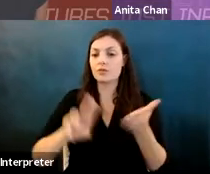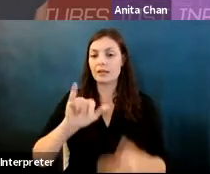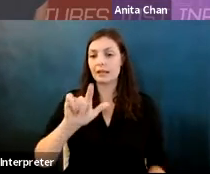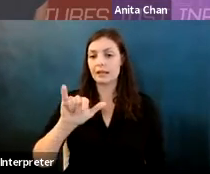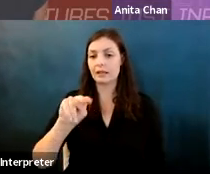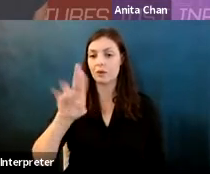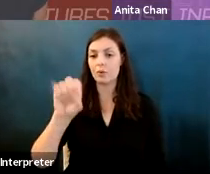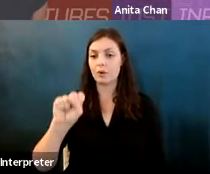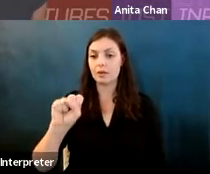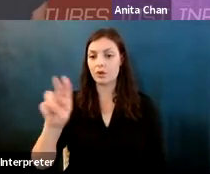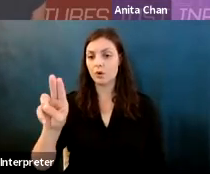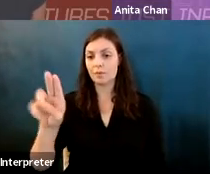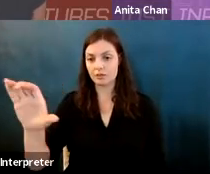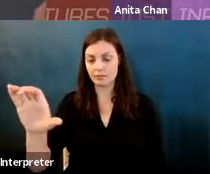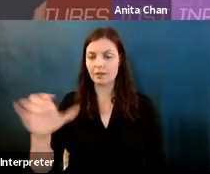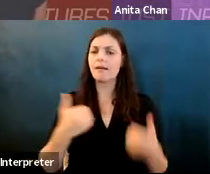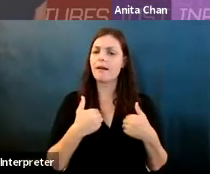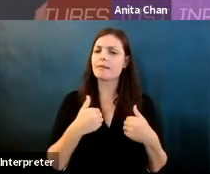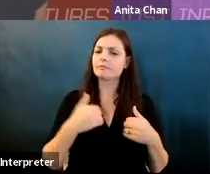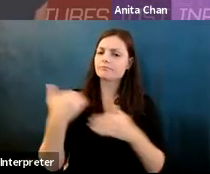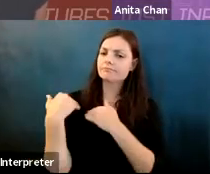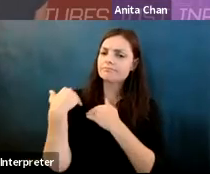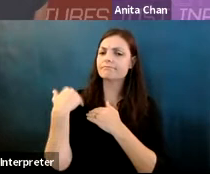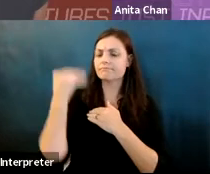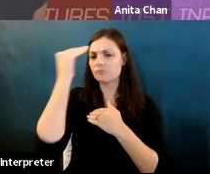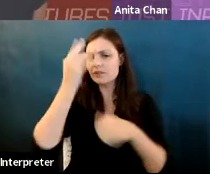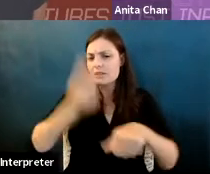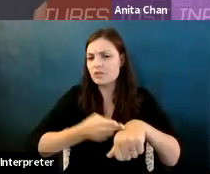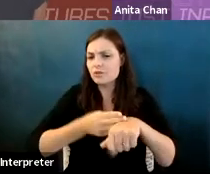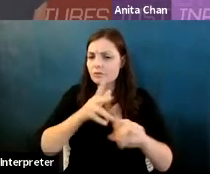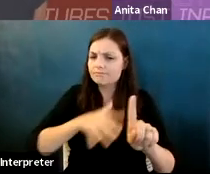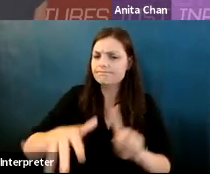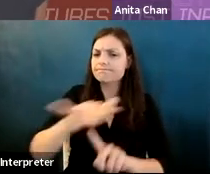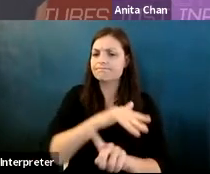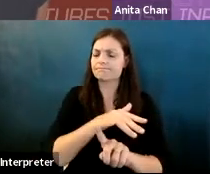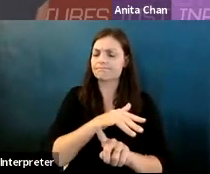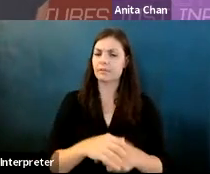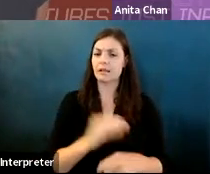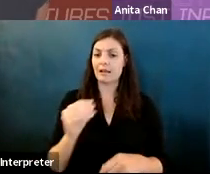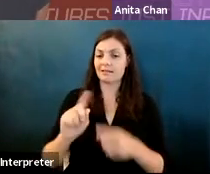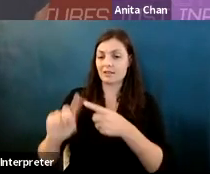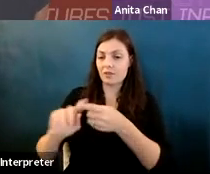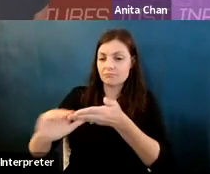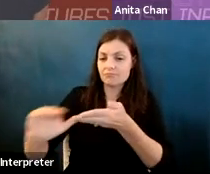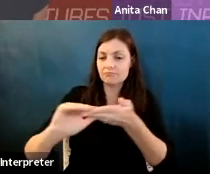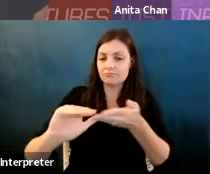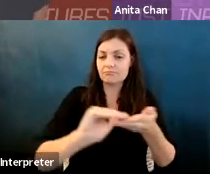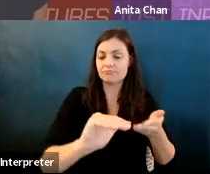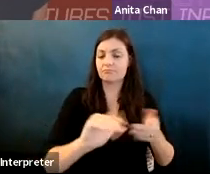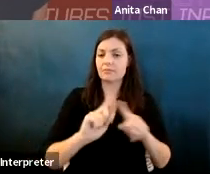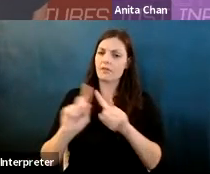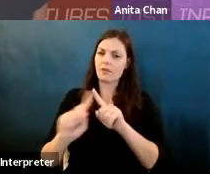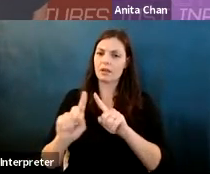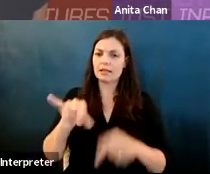Karrie Karahalios: has a responsibility to acknowledge the historical context in which it exists and the exclusions and the ratios of the indigenous peoples whose land that is located.